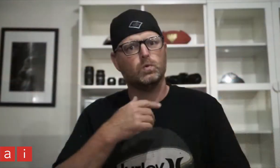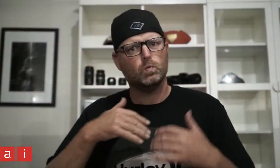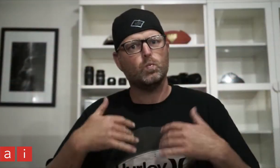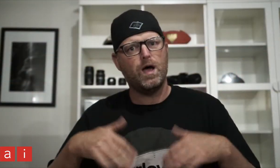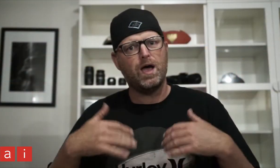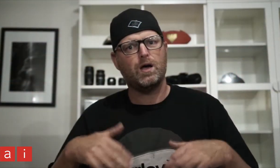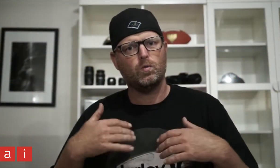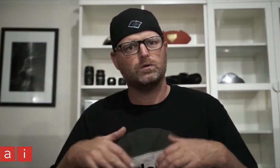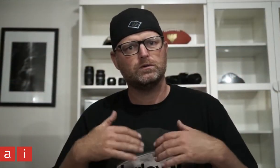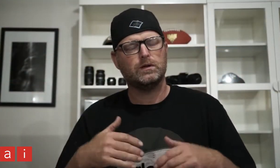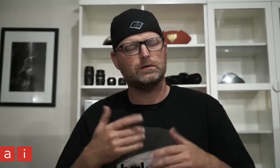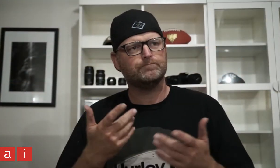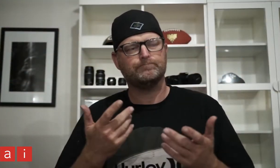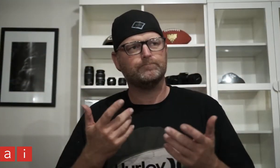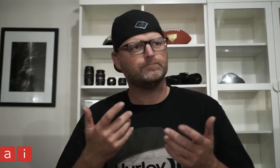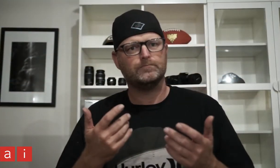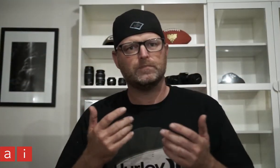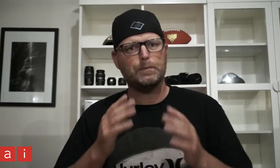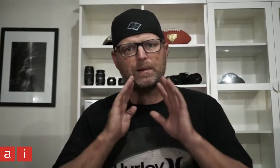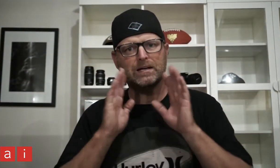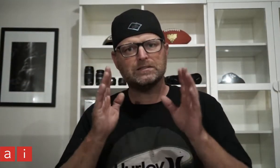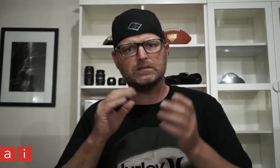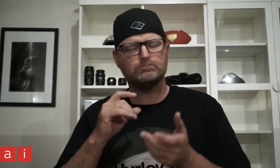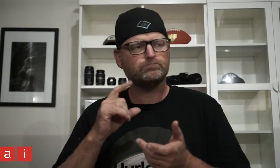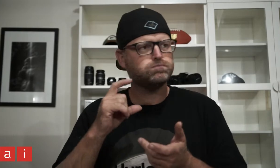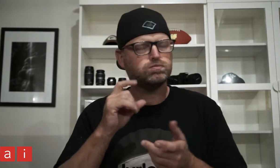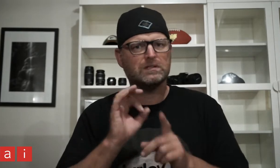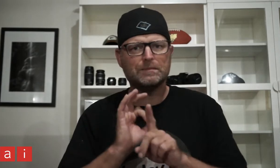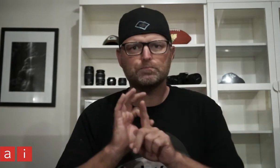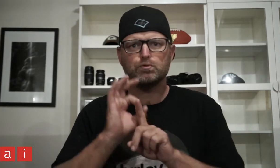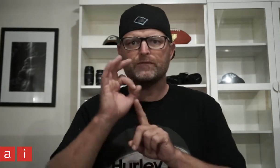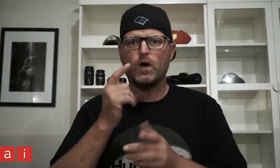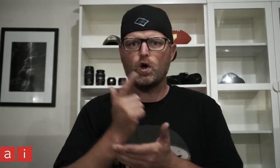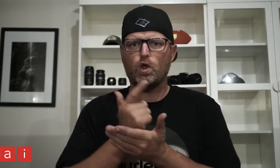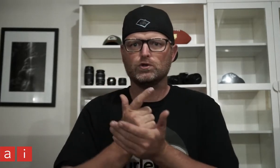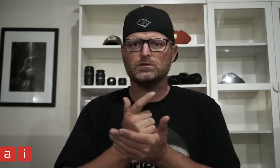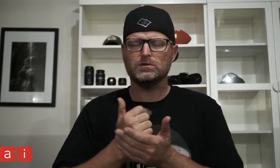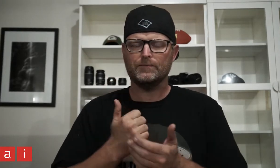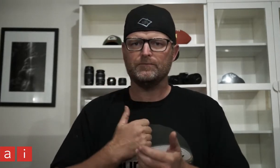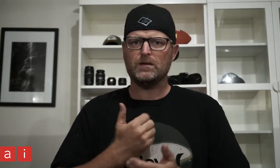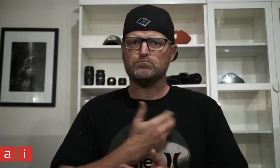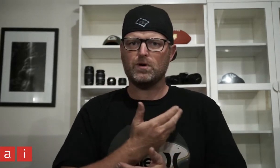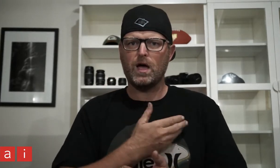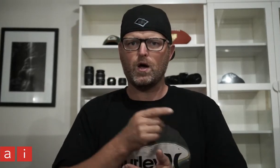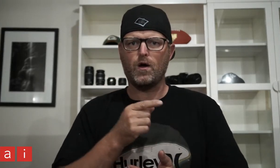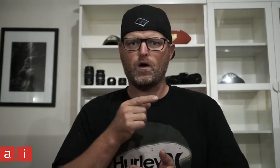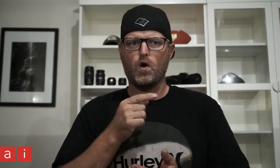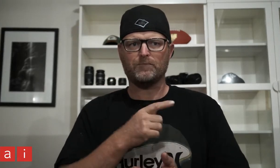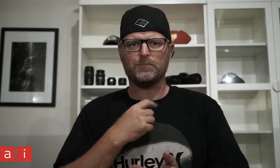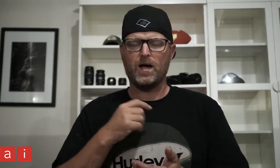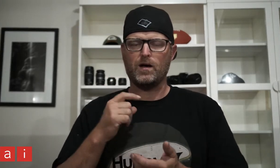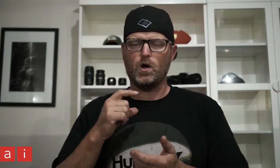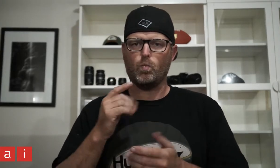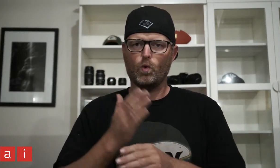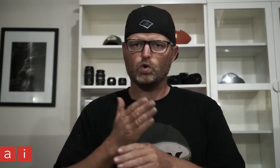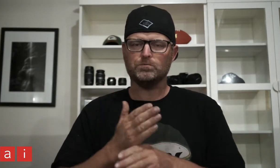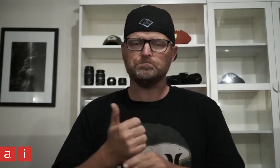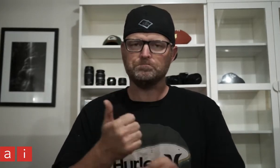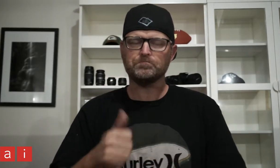Wow! It's so amazing that I improved so much and I'm very proud of my work.